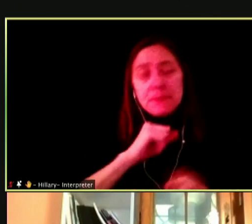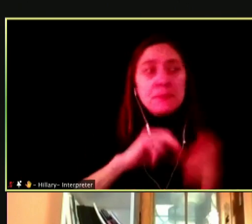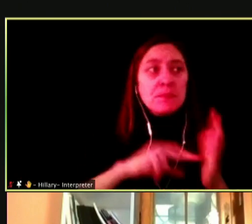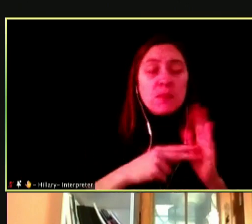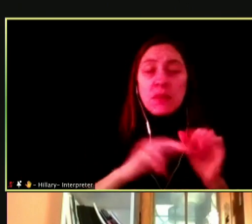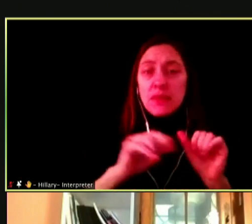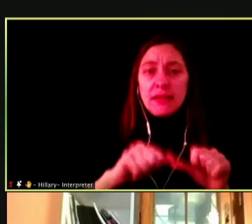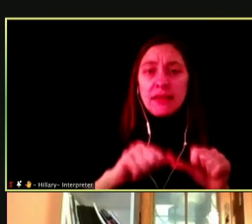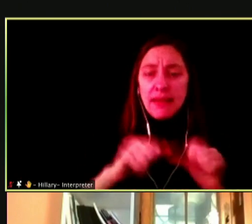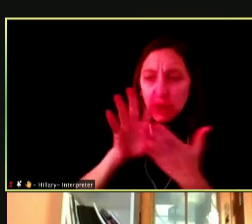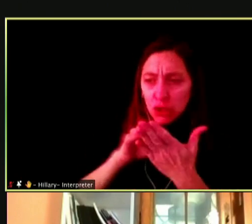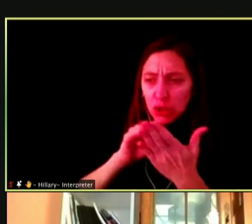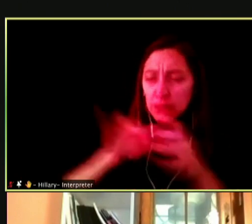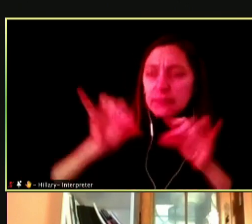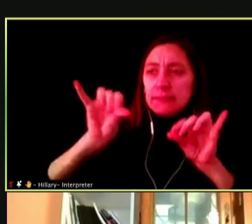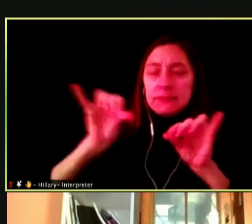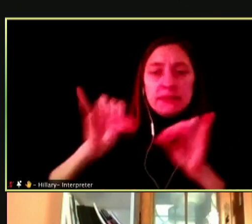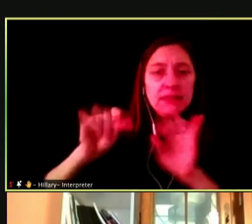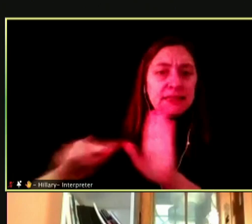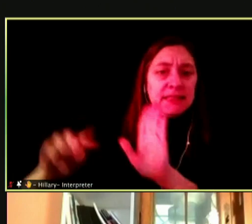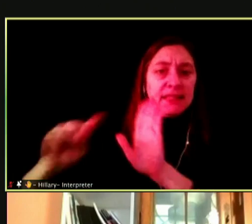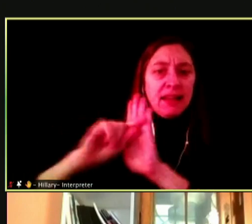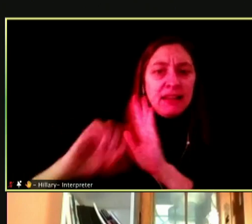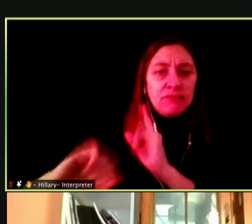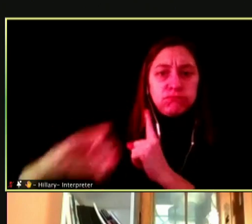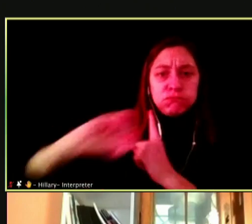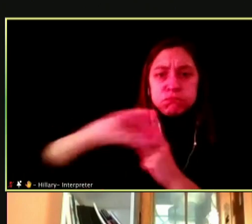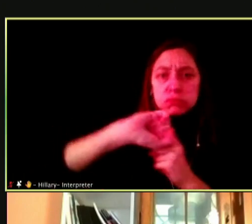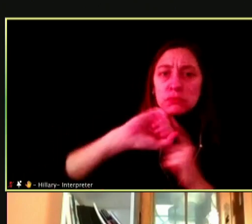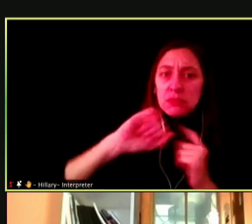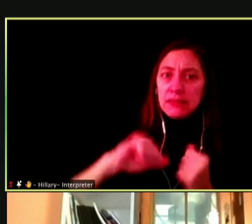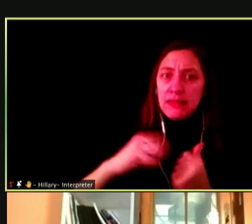THE NEGATIVE IMPACT THIS HAS ON THEM.